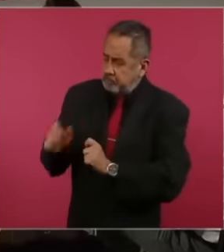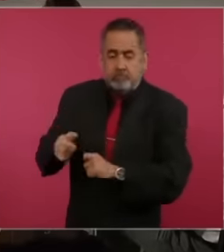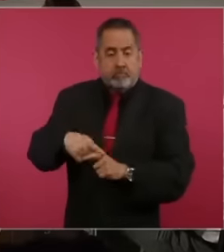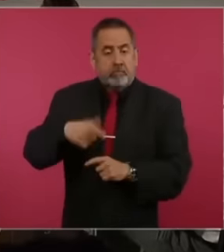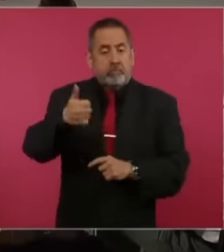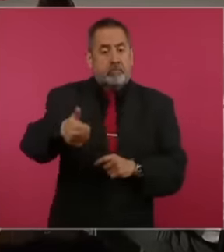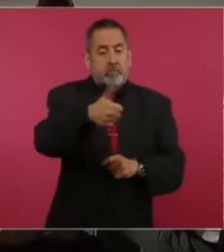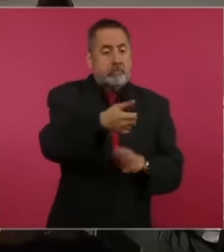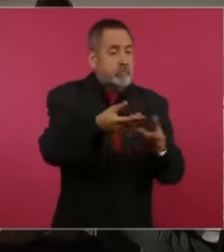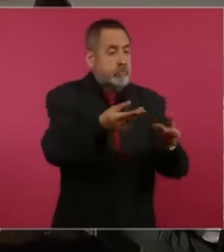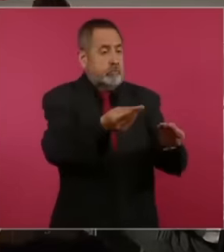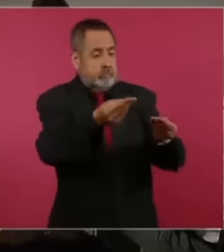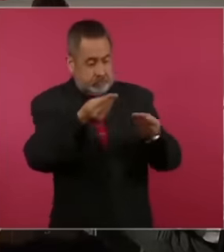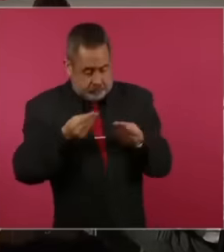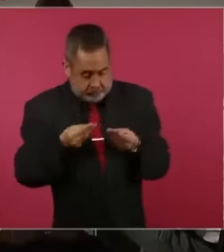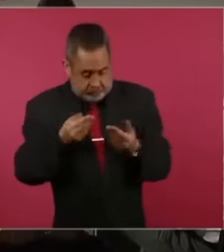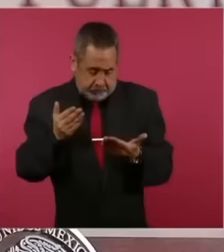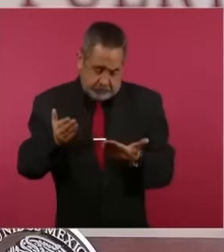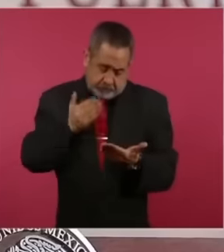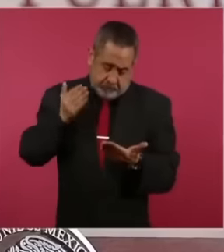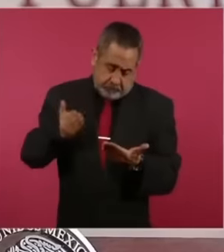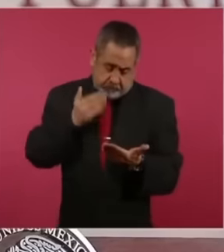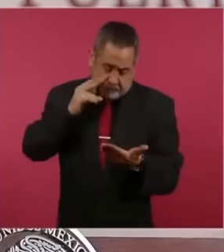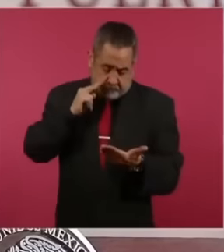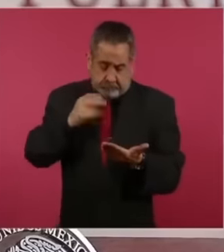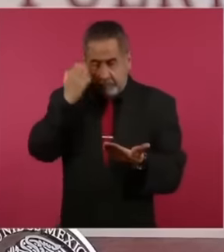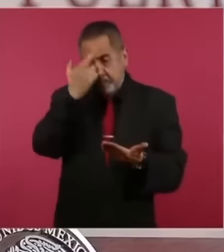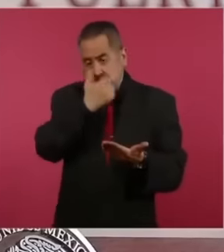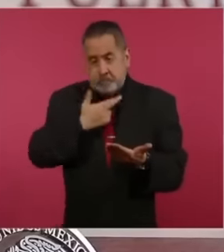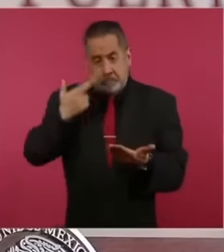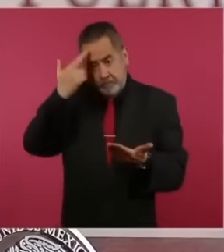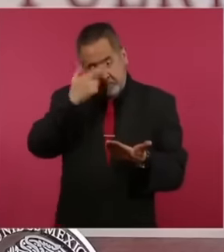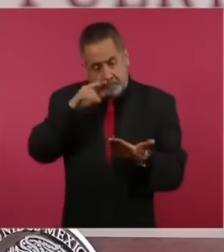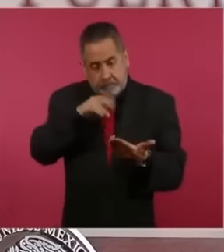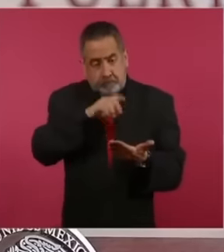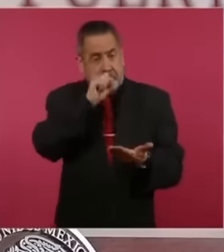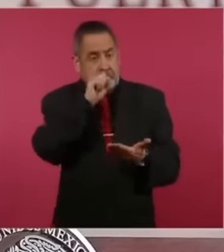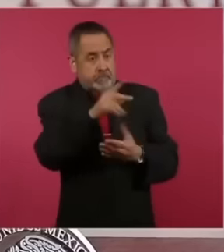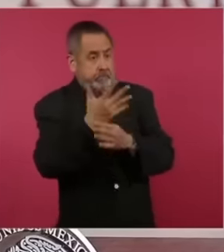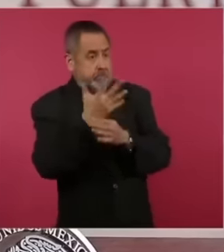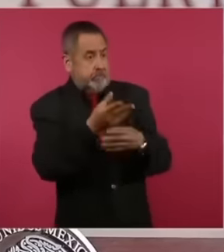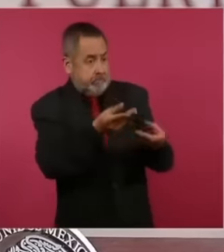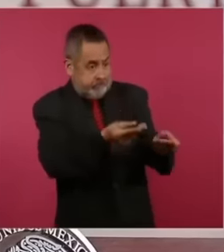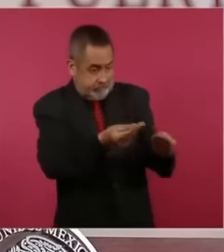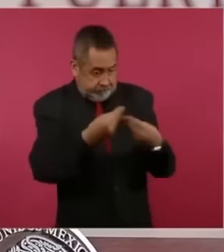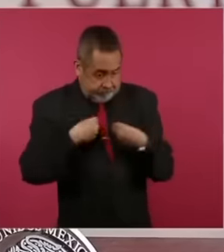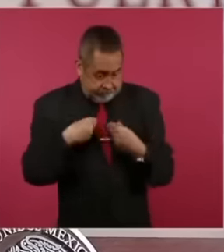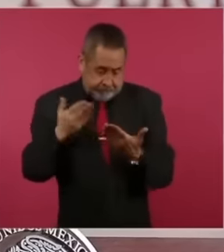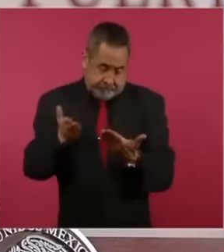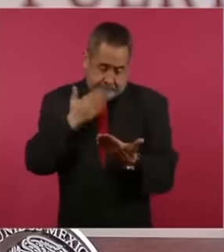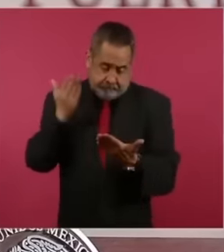information. So we review the information that they deliver to the SAT now